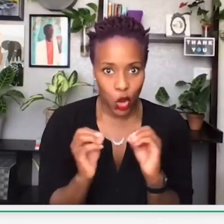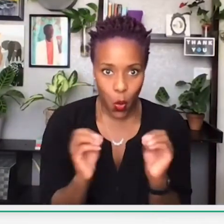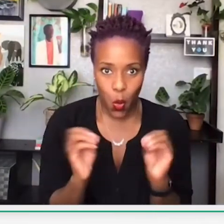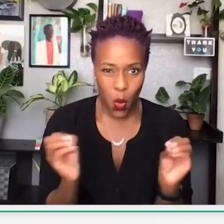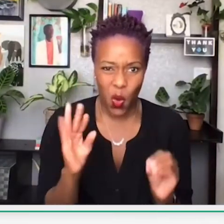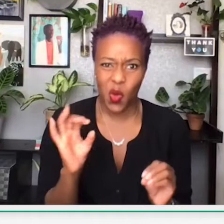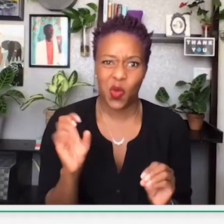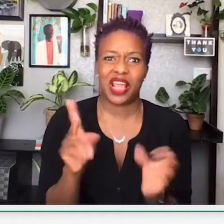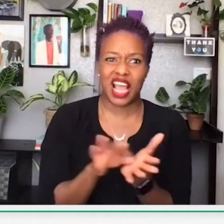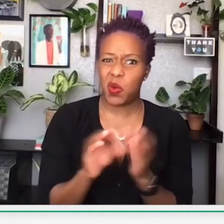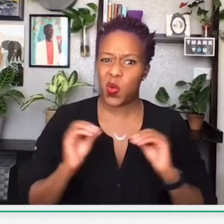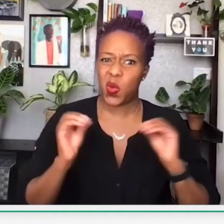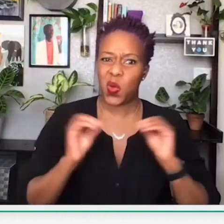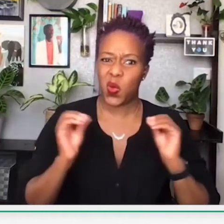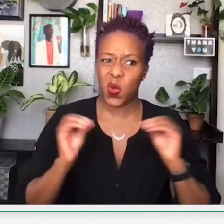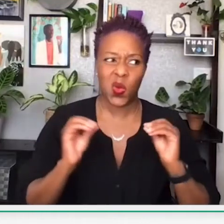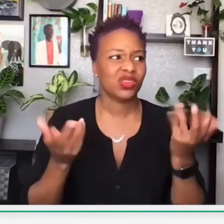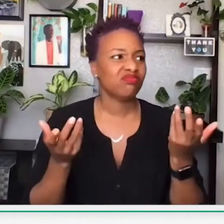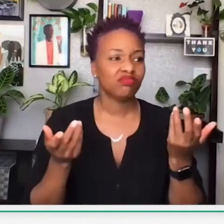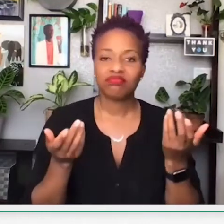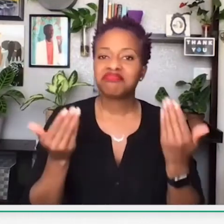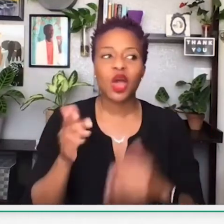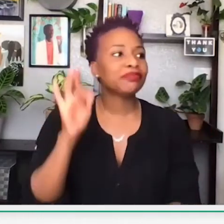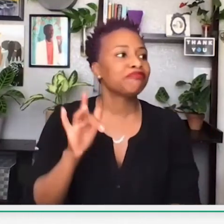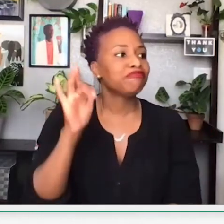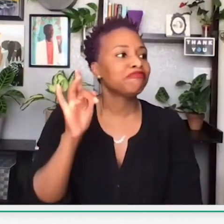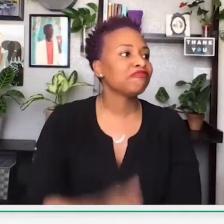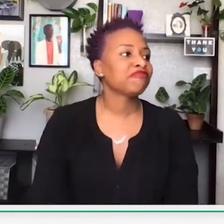or more? Or are there some of you who don't have a bank account?